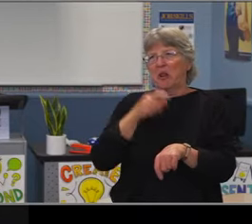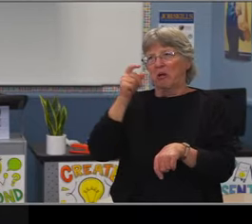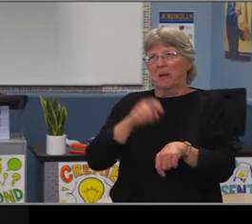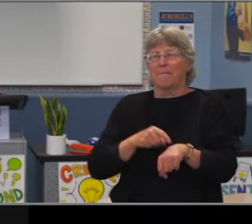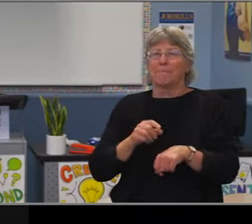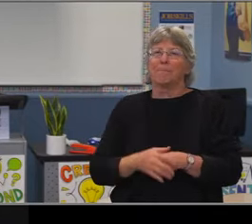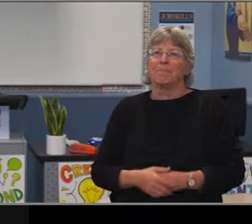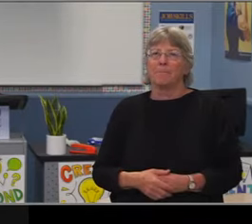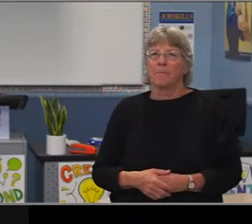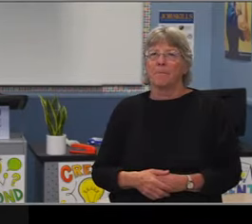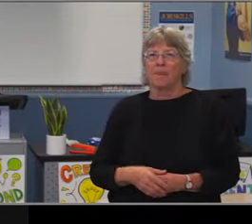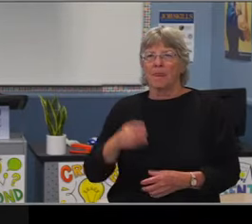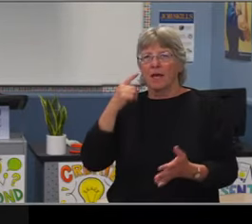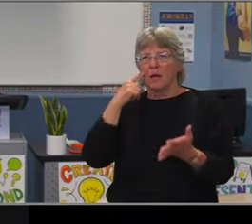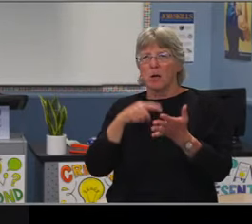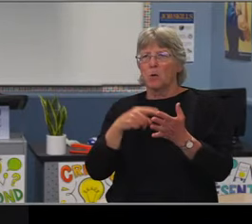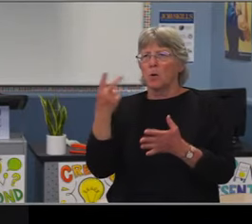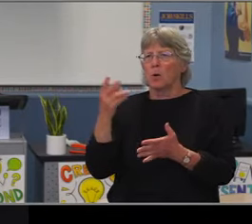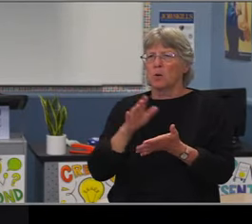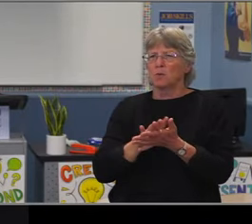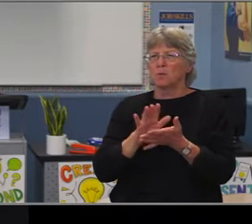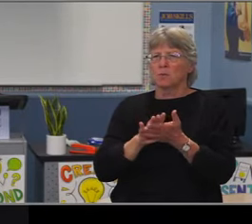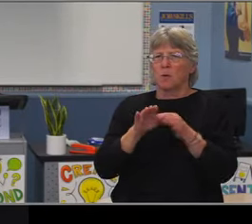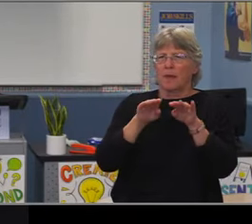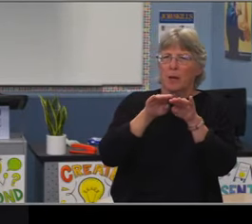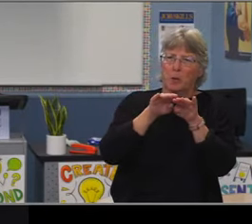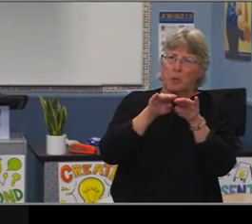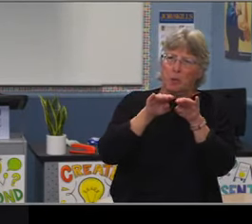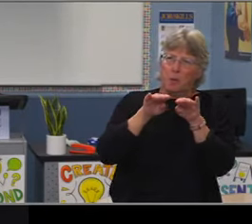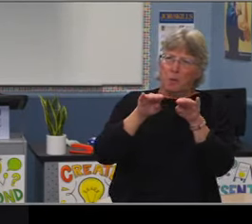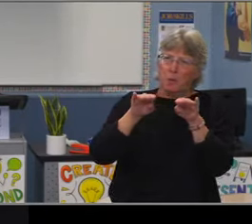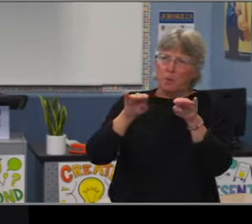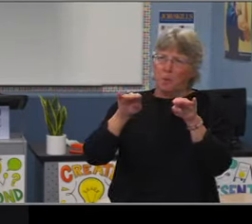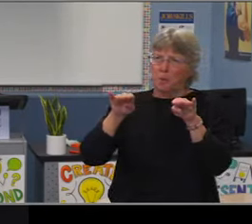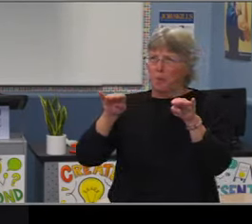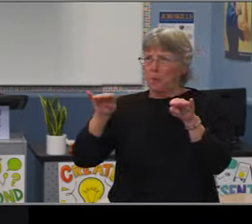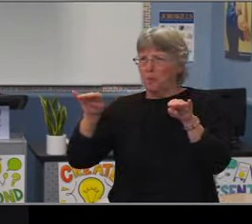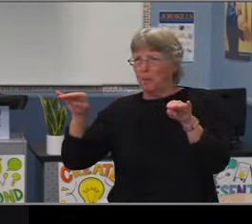Our largest, as you can see there is a culturally and Newcomb, if I remember correctly.